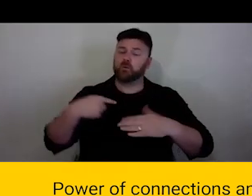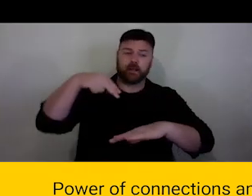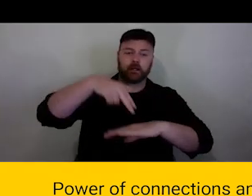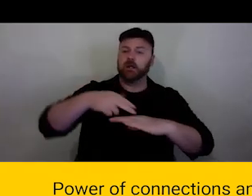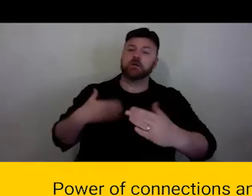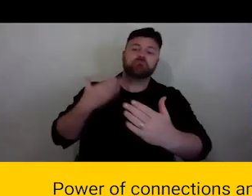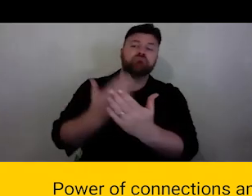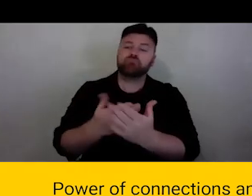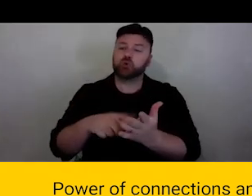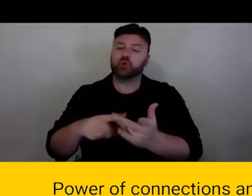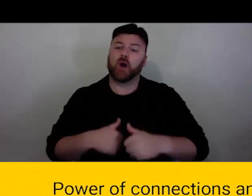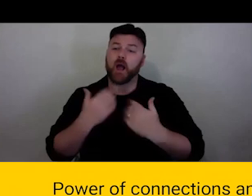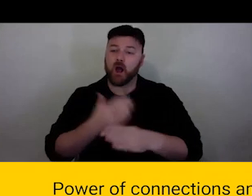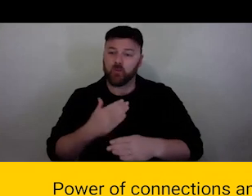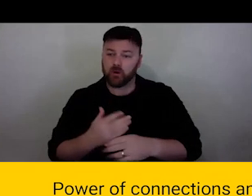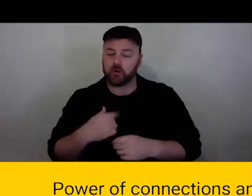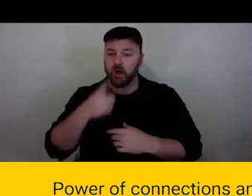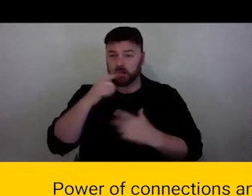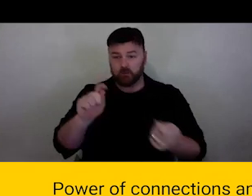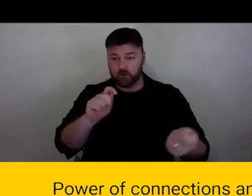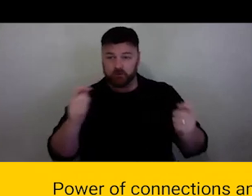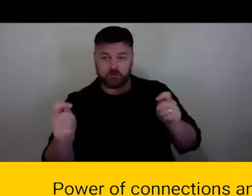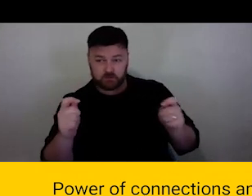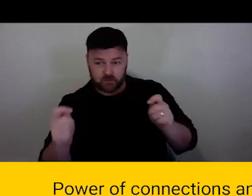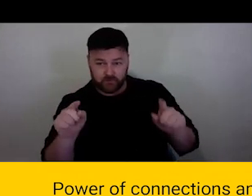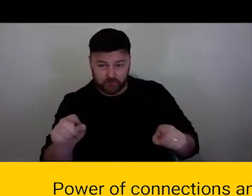Could that have some rebalance in the relationship? Even if it is the